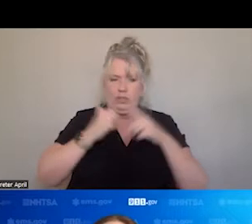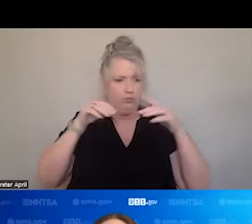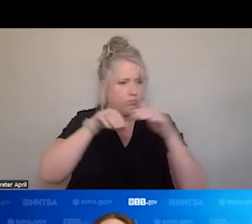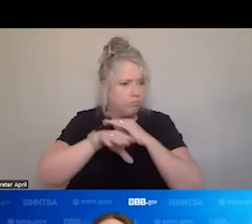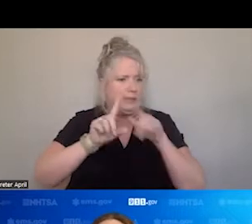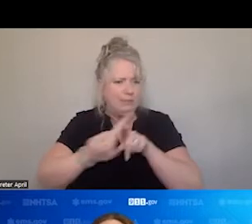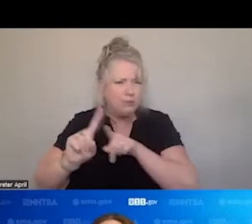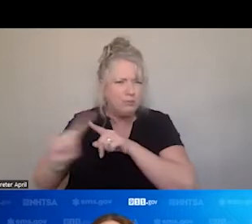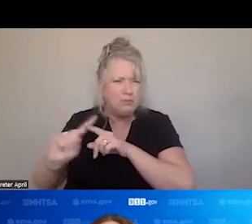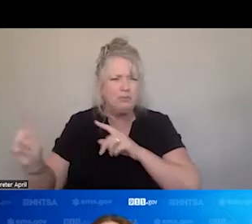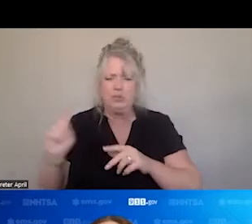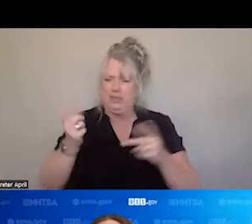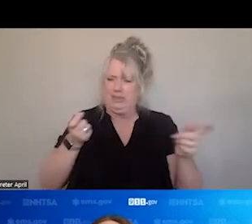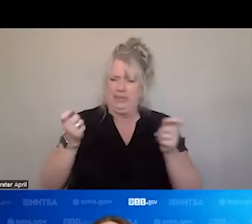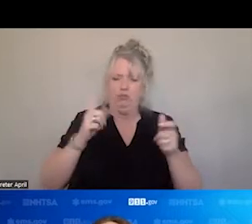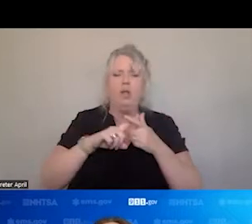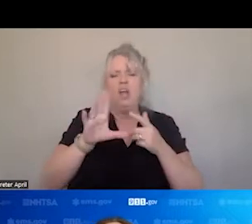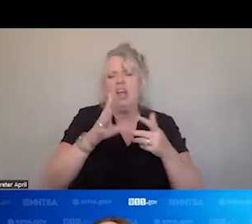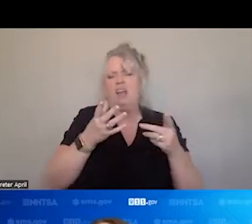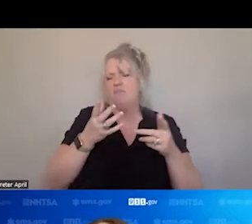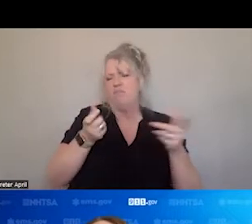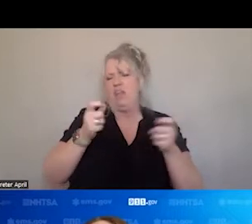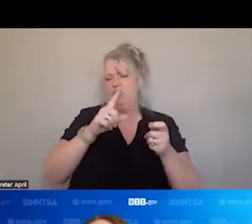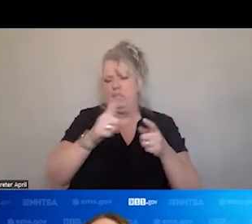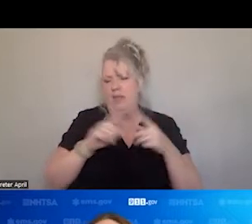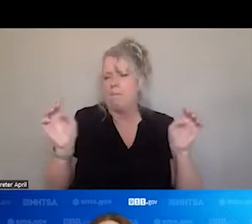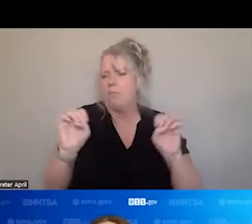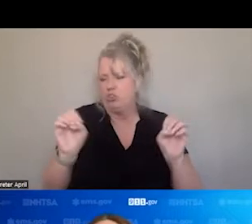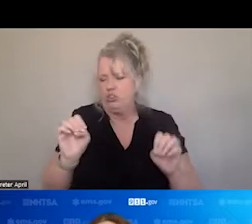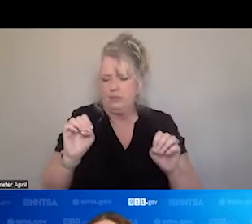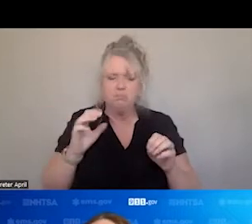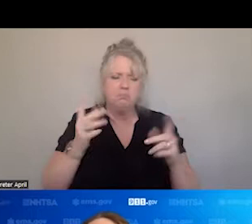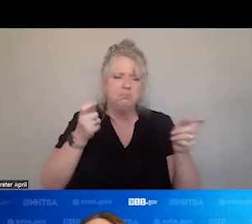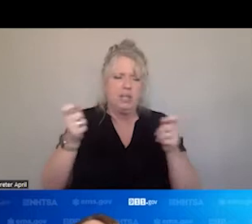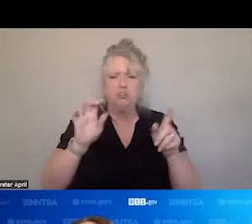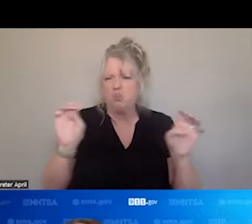AND MANAGE THE CRISIS. OR THE EMERGENCY, I SHOULD SAY, TO MANAGE THE EMERGENCY. NEXT SLIDE, PLEASE.